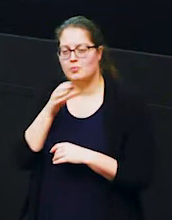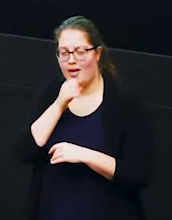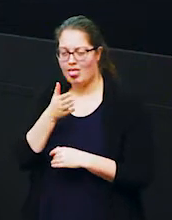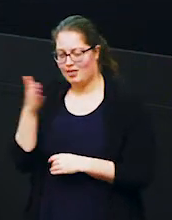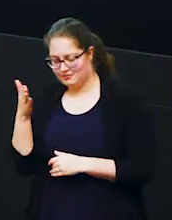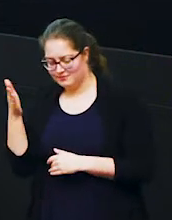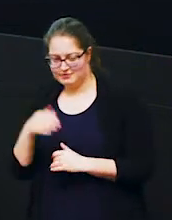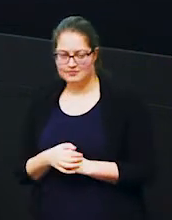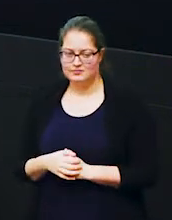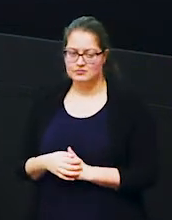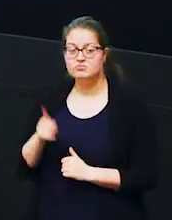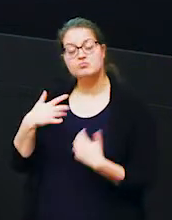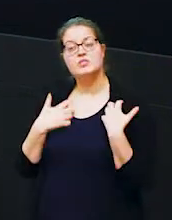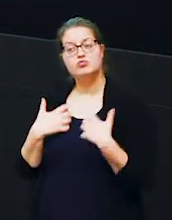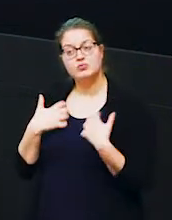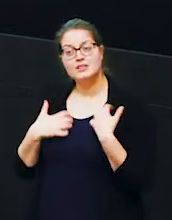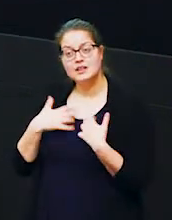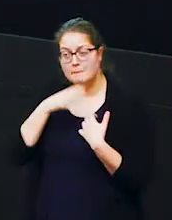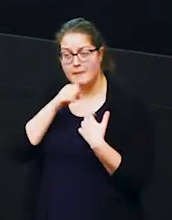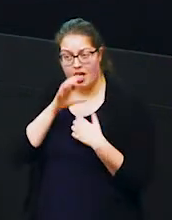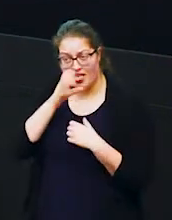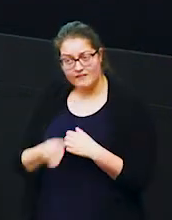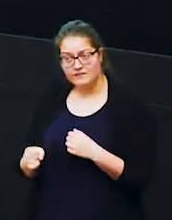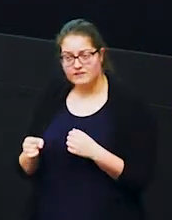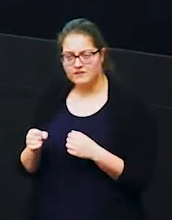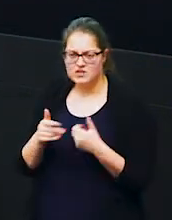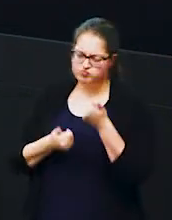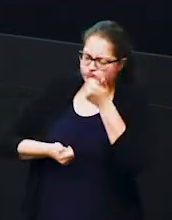and that's something that's really interesting in male elephants this dominance hierarchy so